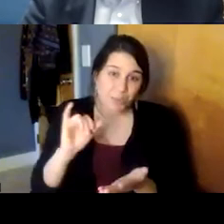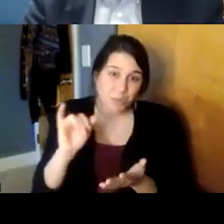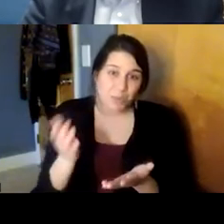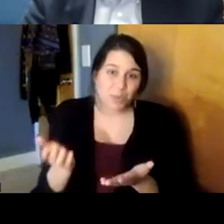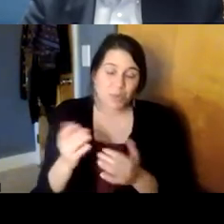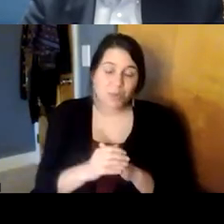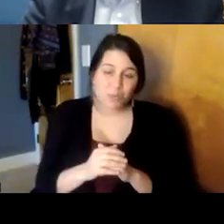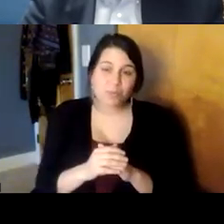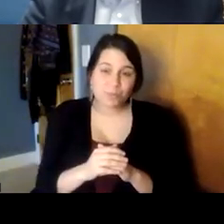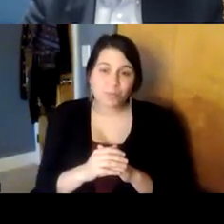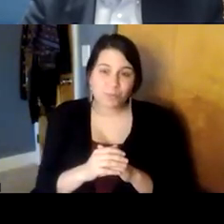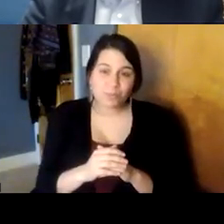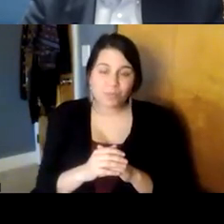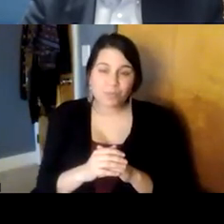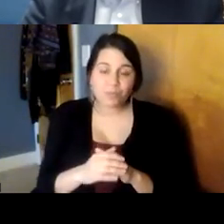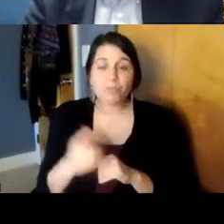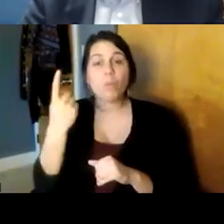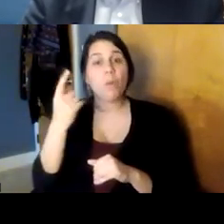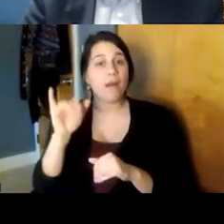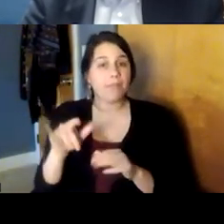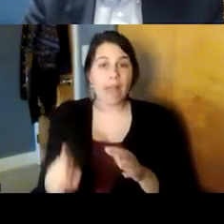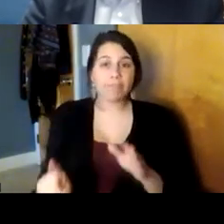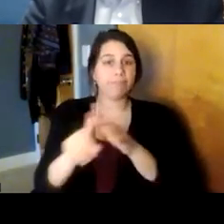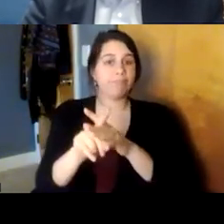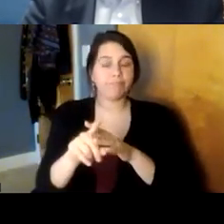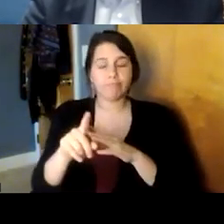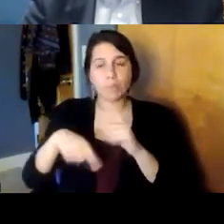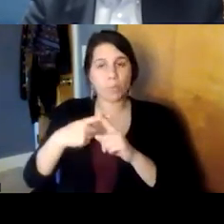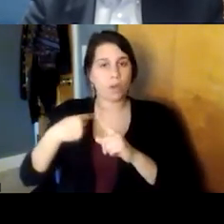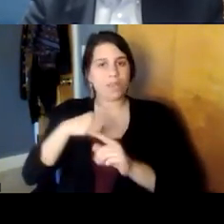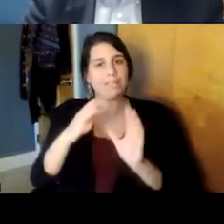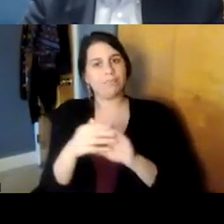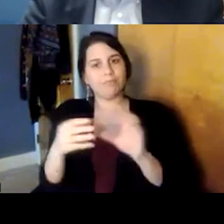the things that comes up you know as we're all talking is developing these ways to